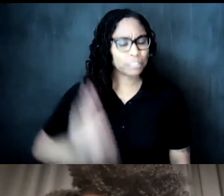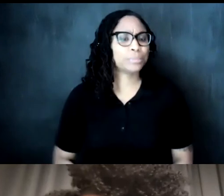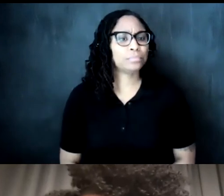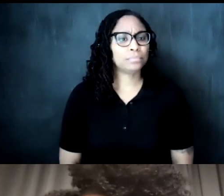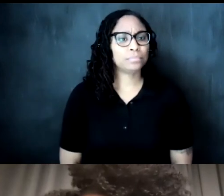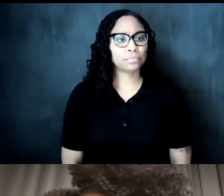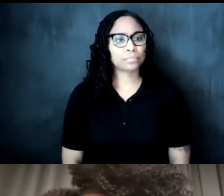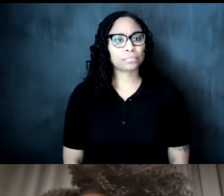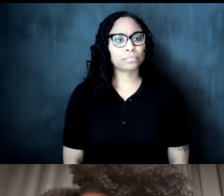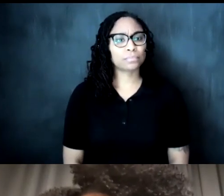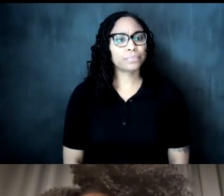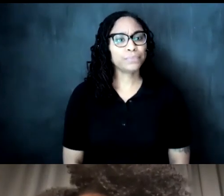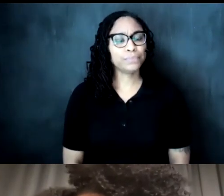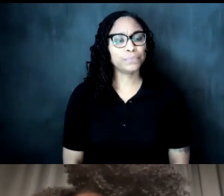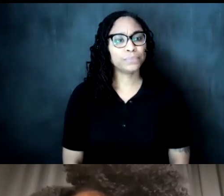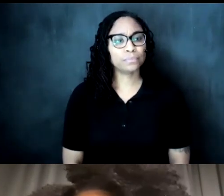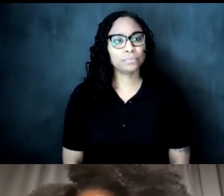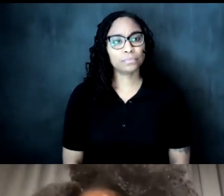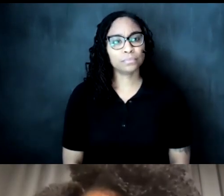i'll go ahead and start with um is it marcia